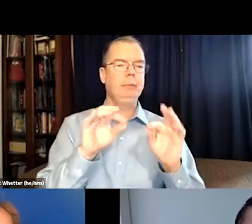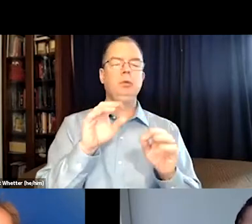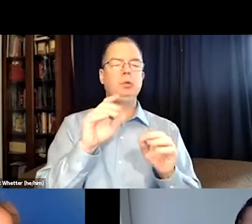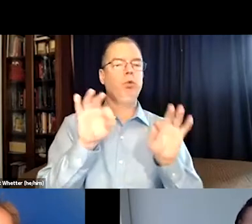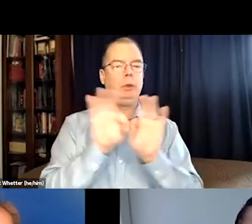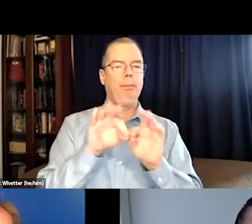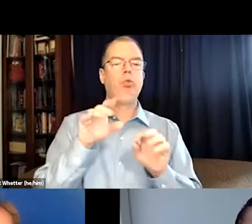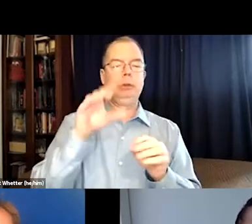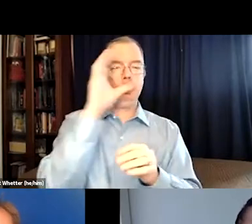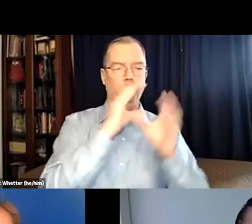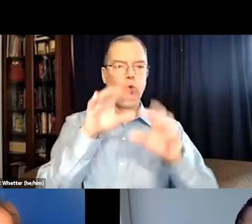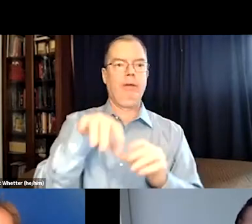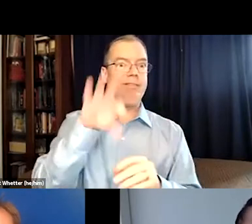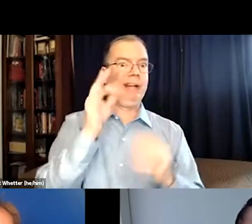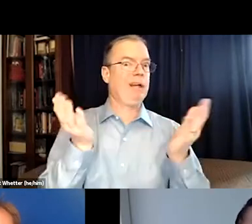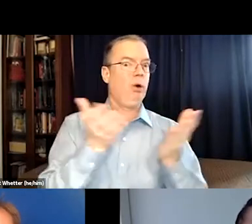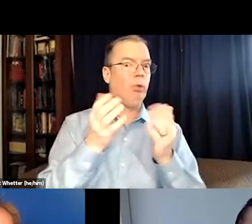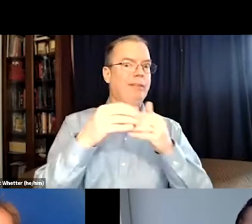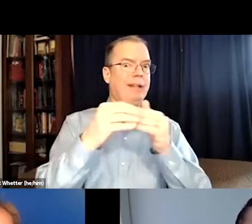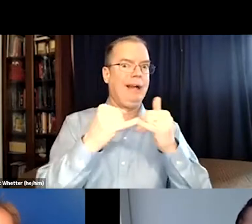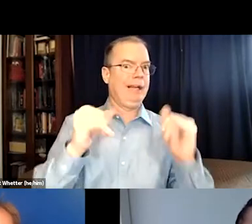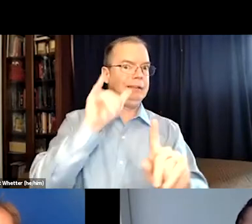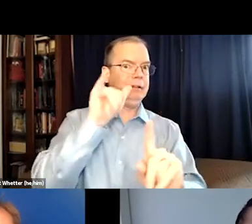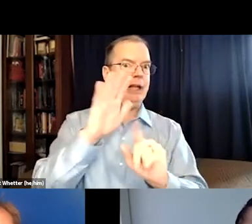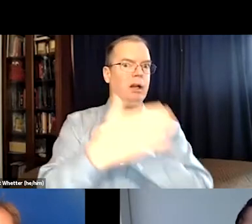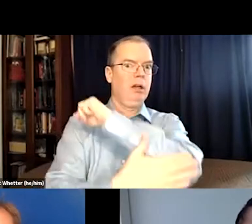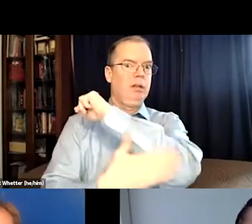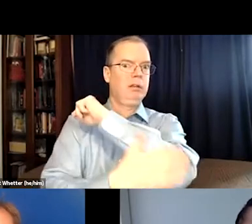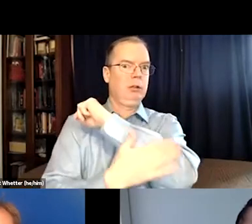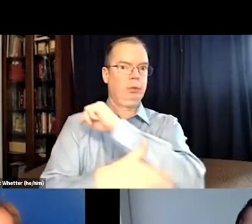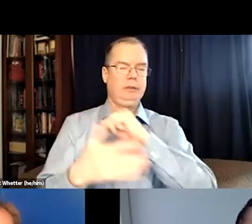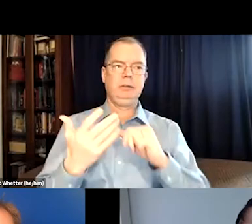on how to approach captioning, so it's important to do some research